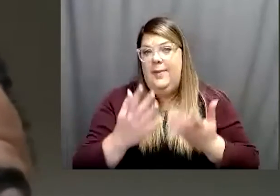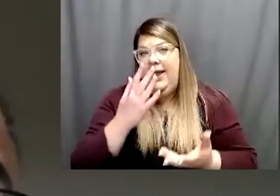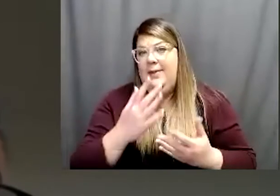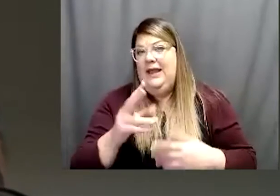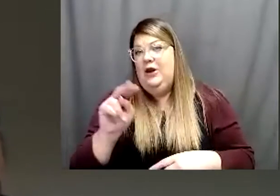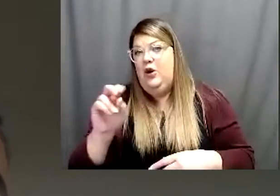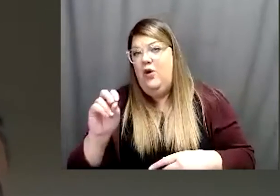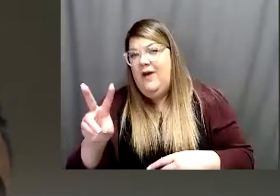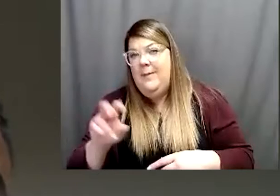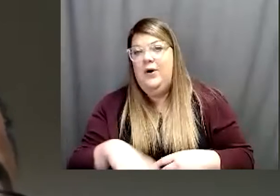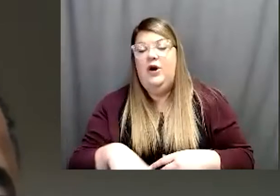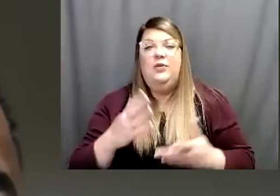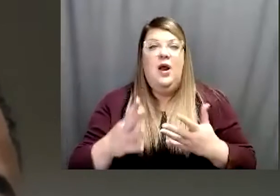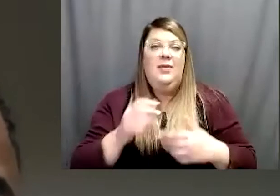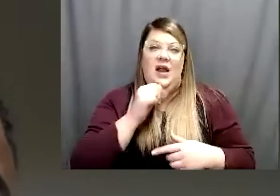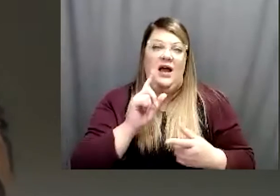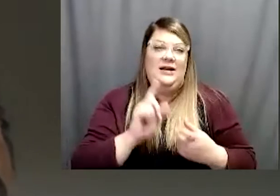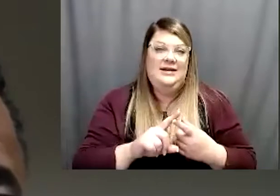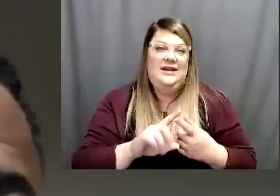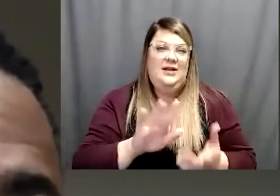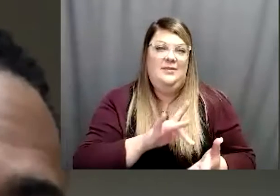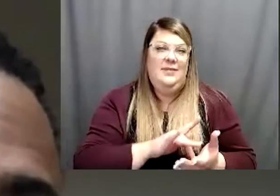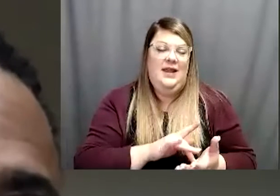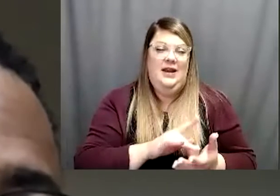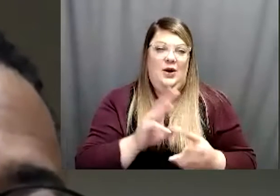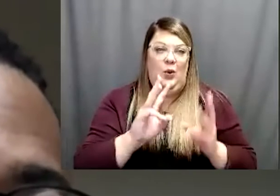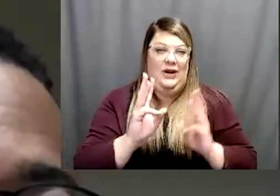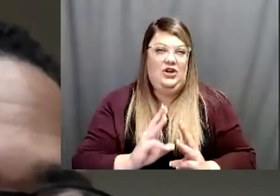you know probably not until midwinter would actually see the vaccine in younger kids.